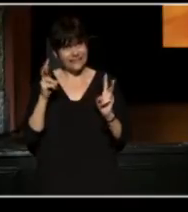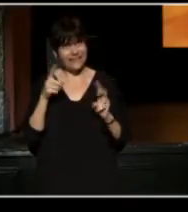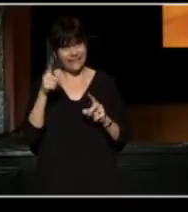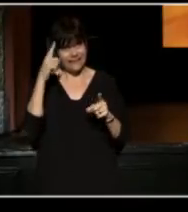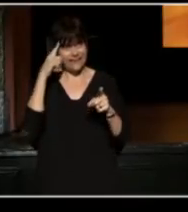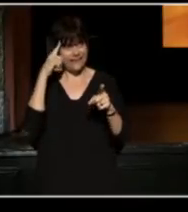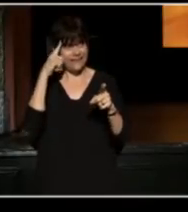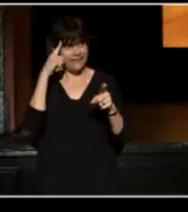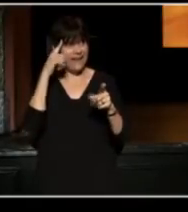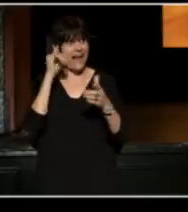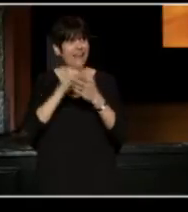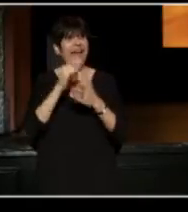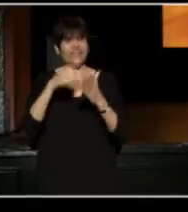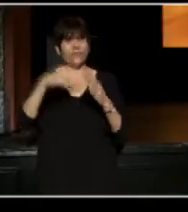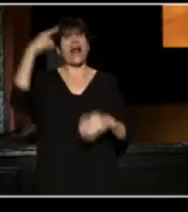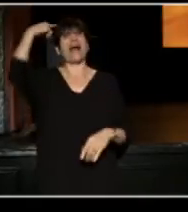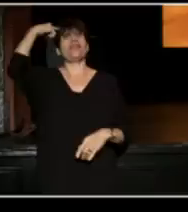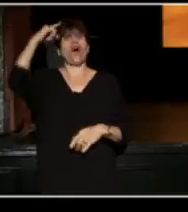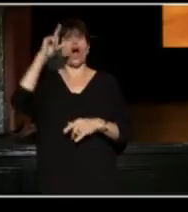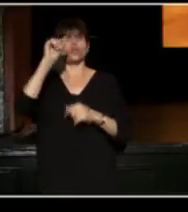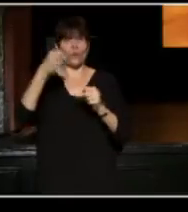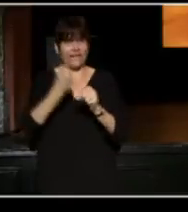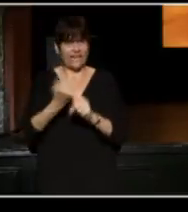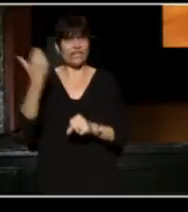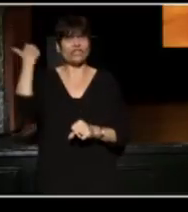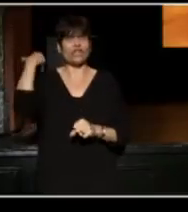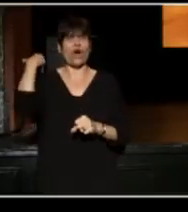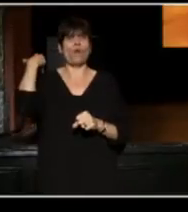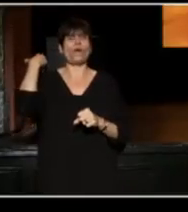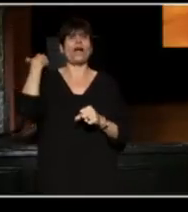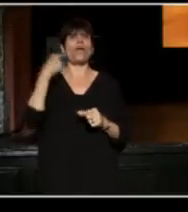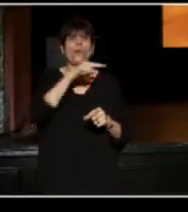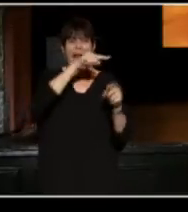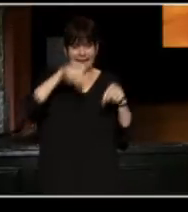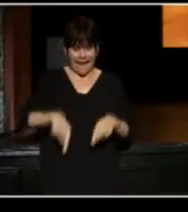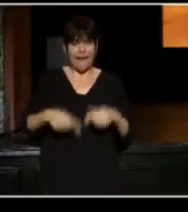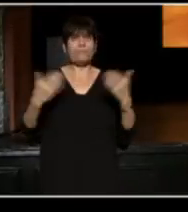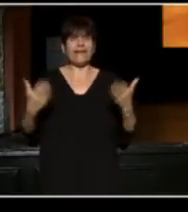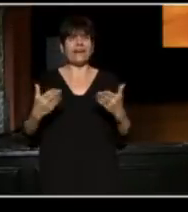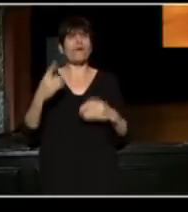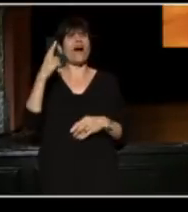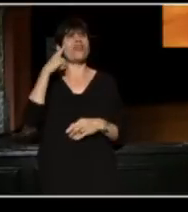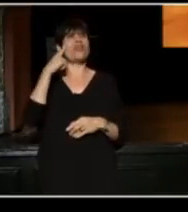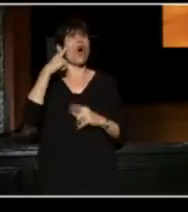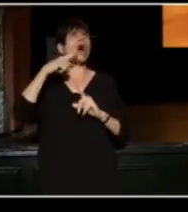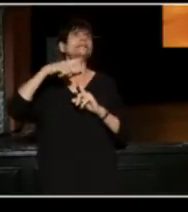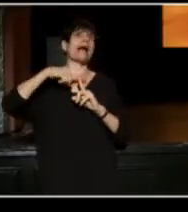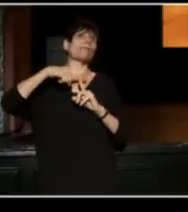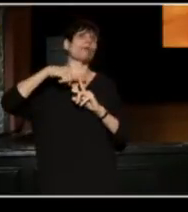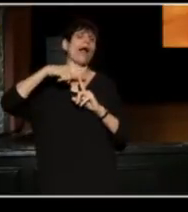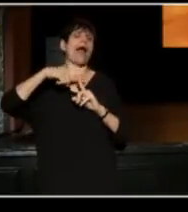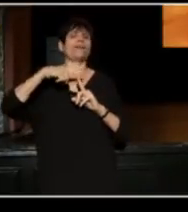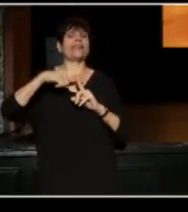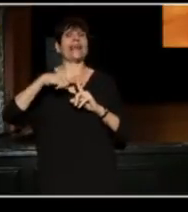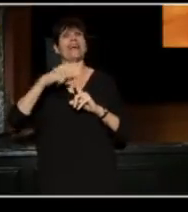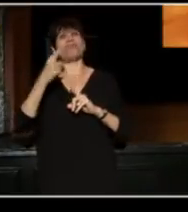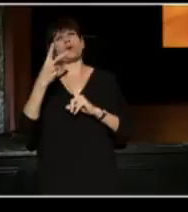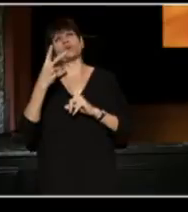Because this is what I was thinking 25 years ago when I stopped off here what I thought temporarily for a couple of years.